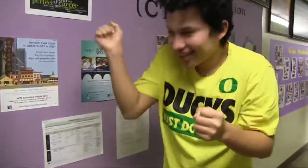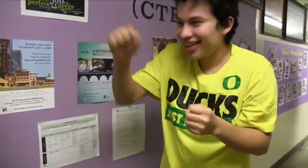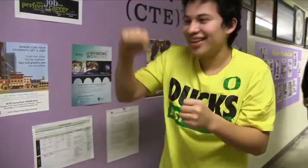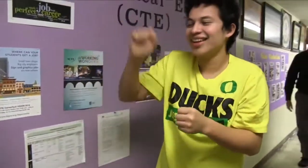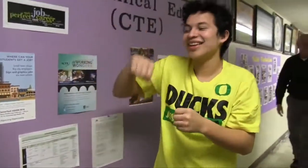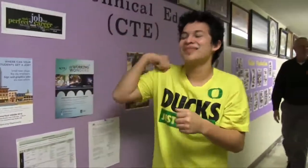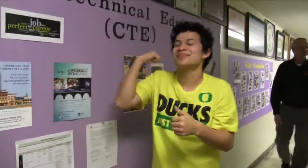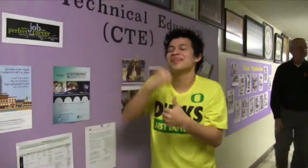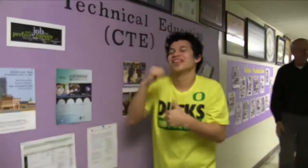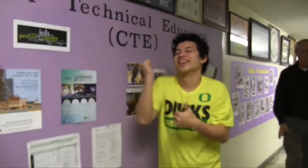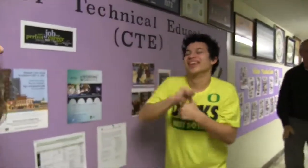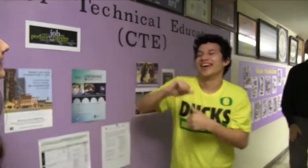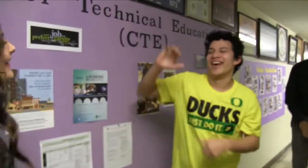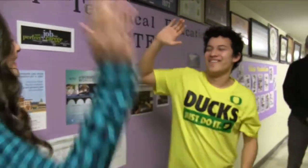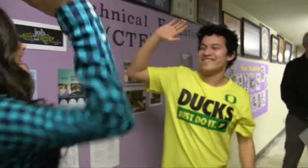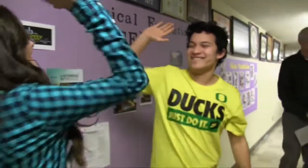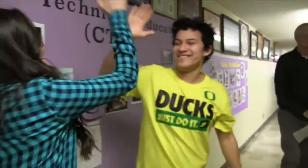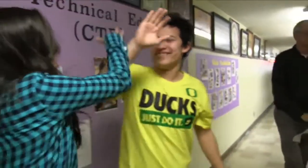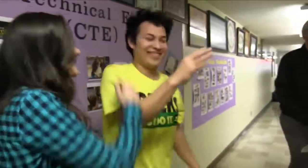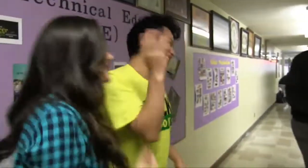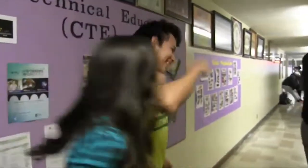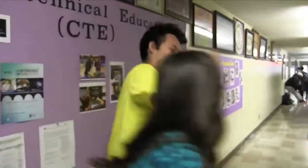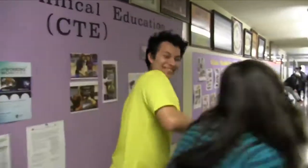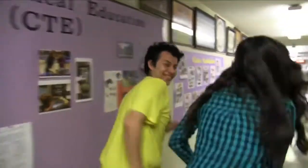I remember that!